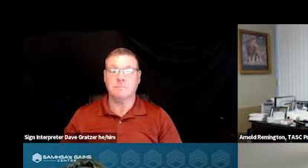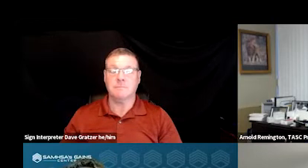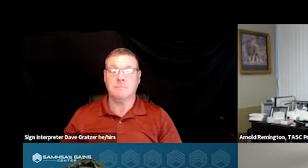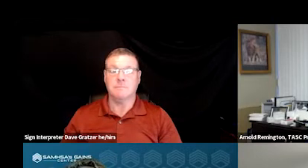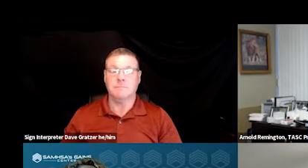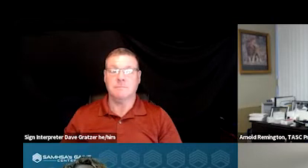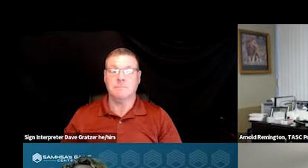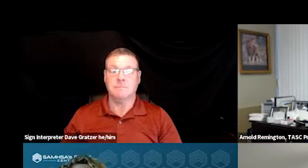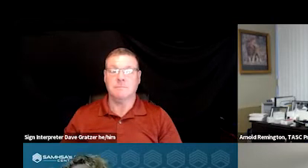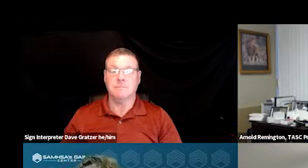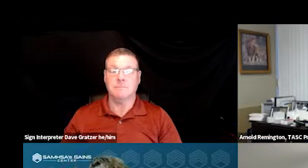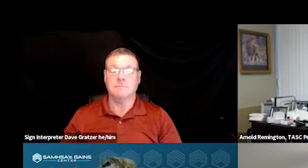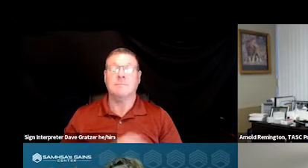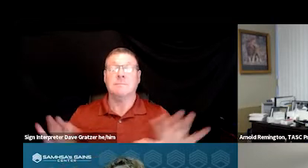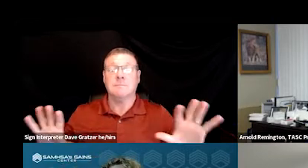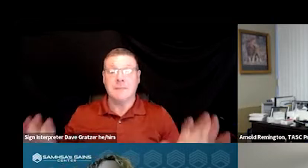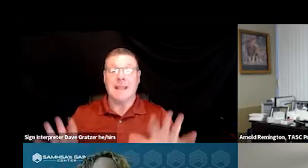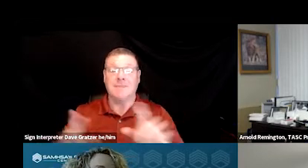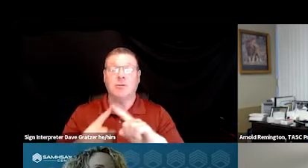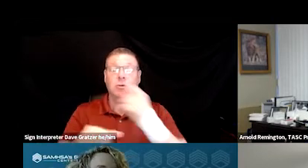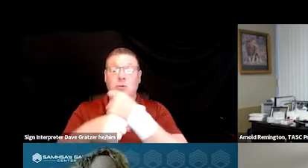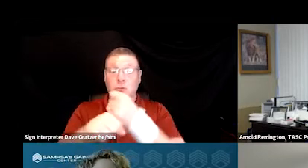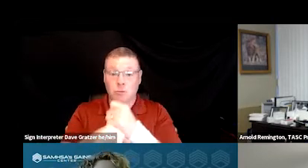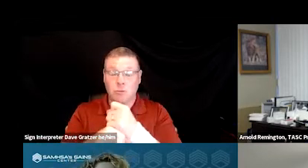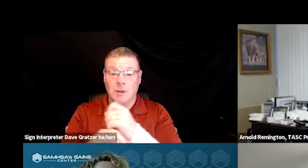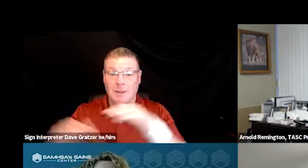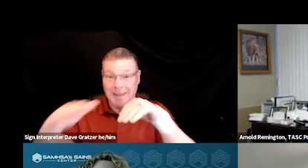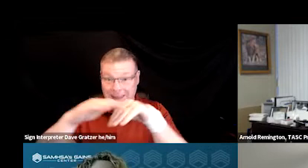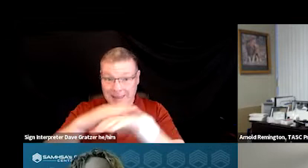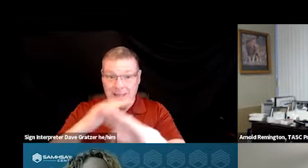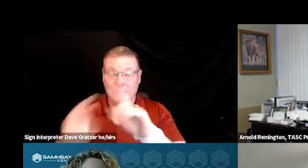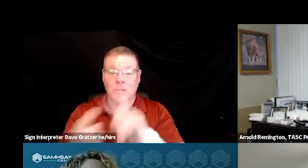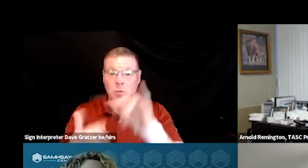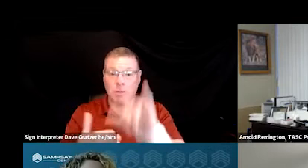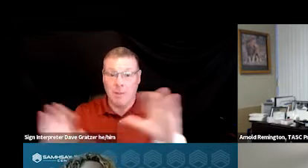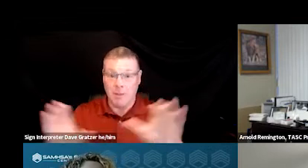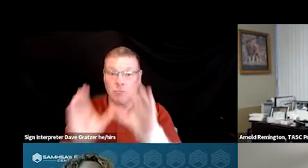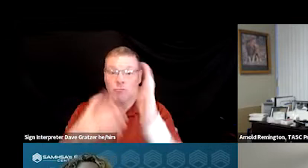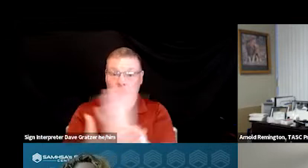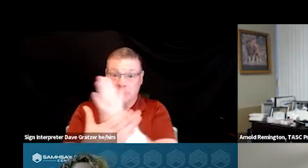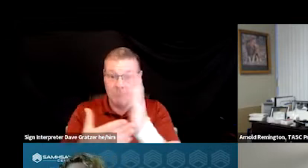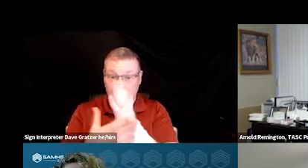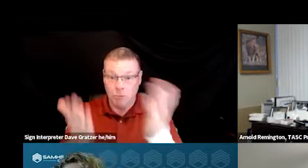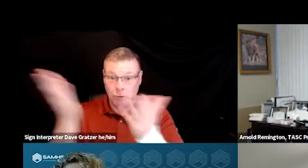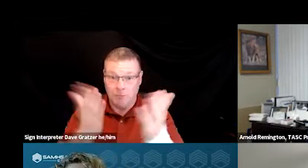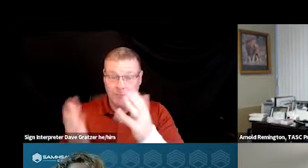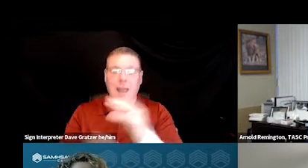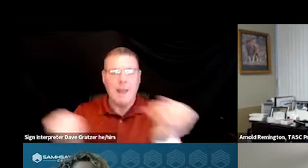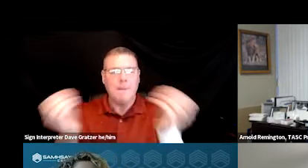In an effort to create a new portal into our crisis continuum services and create greater access to crisis